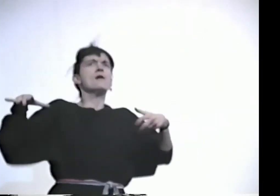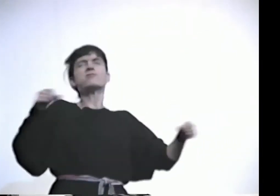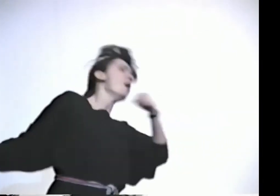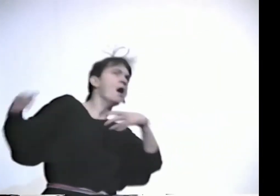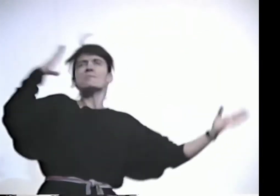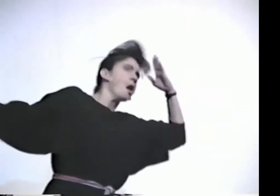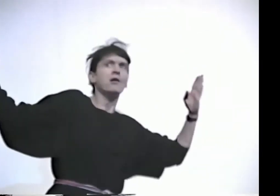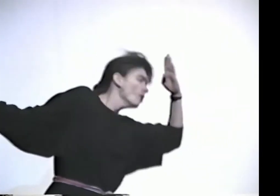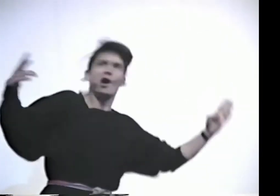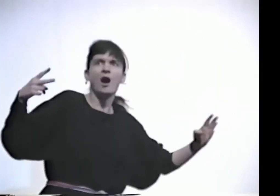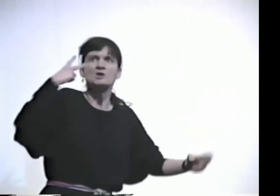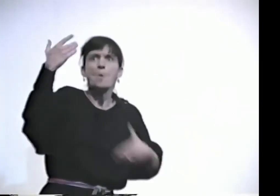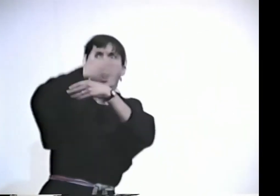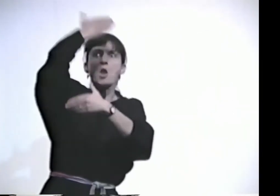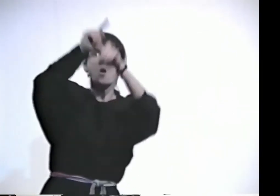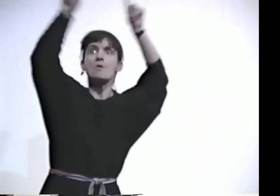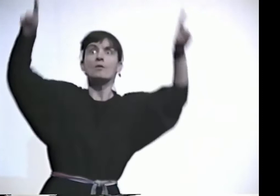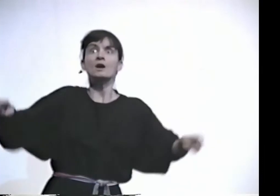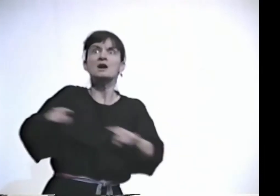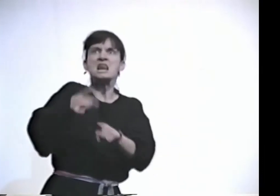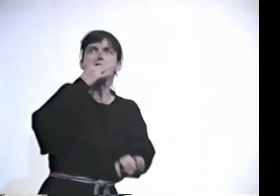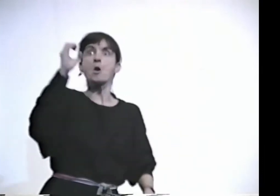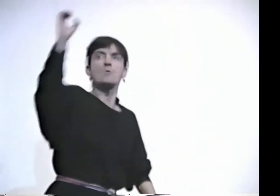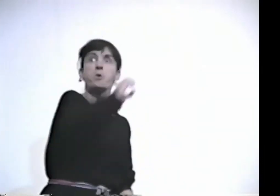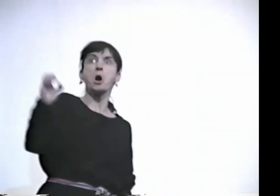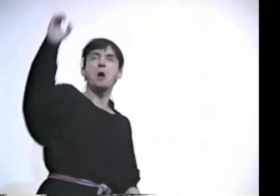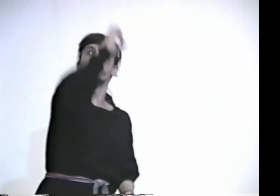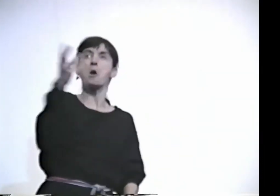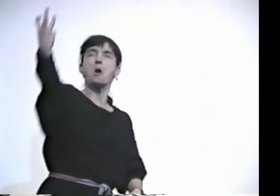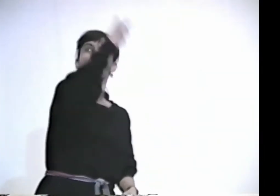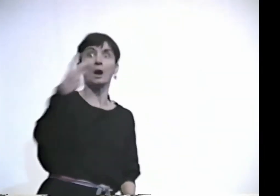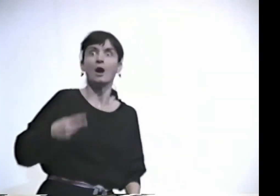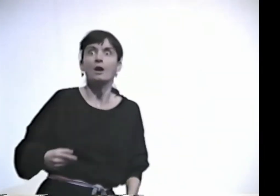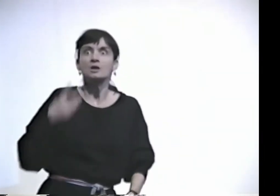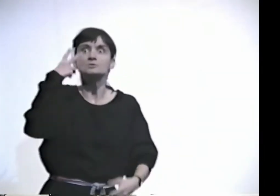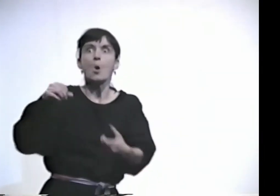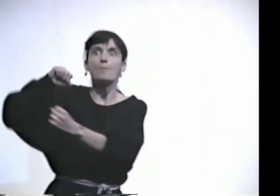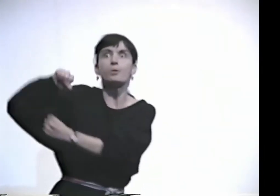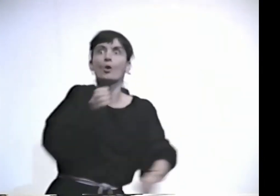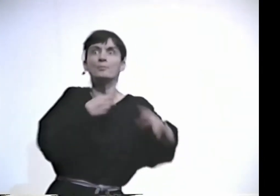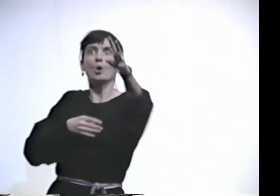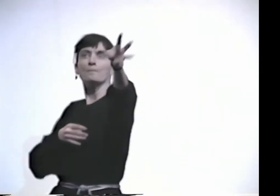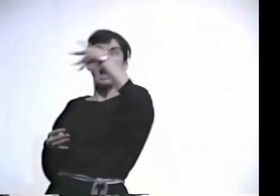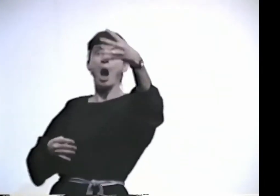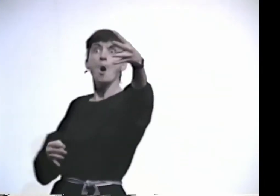FROM SIDE TO SIDE, THE WALLS. AND I LOOKED OUT THE WINDOW AND THERE WAS THE LIGHT GOING ROUND AND ROUND AND ROUND